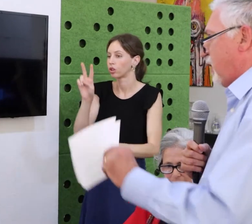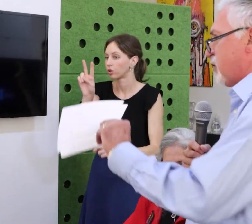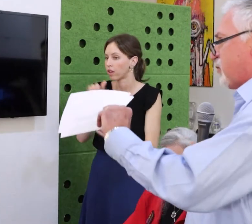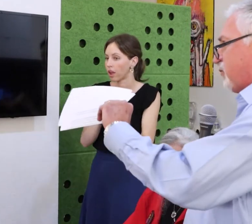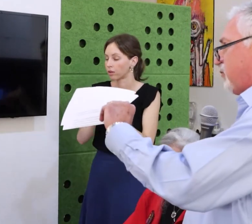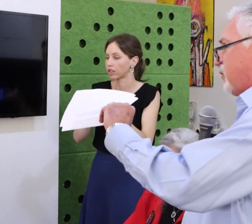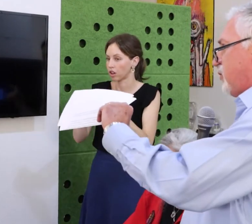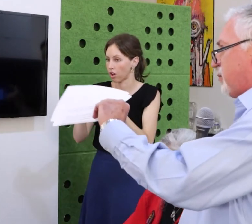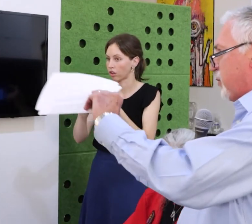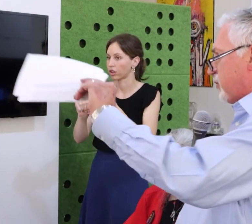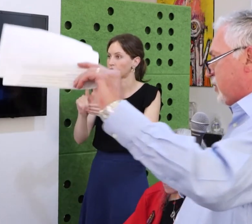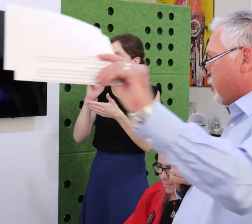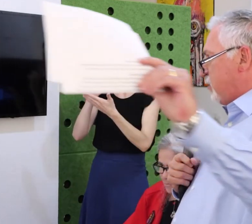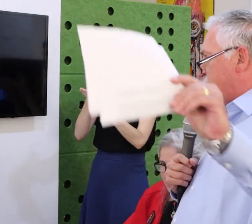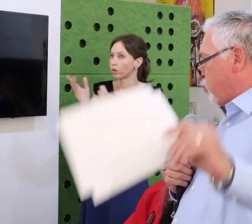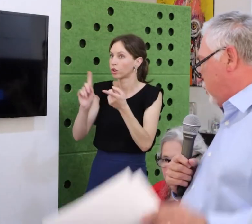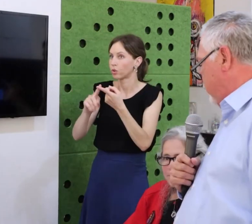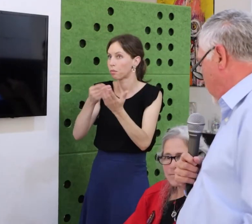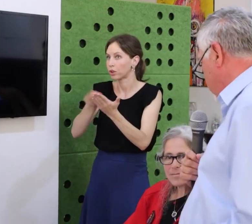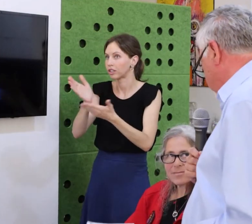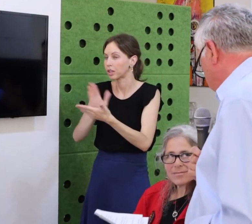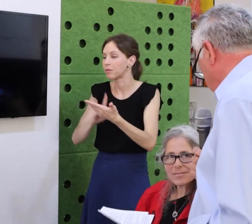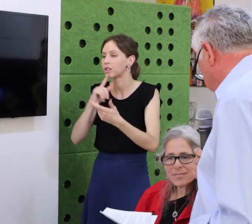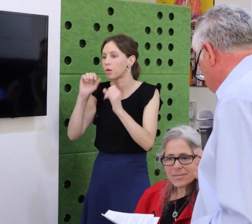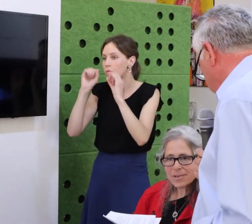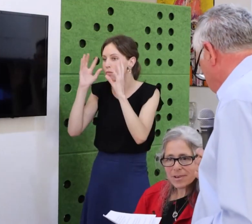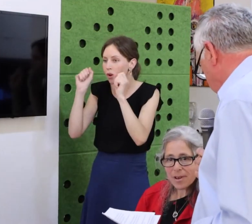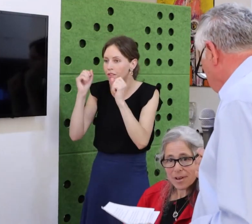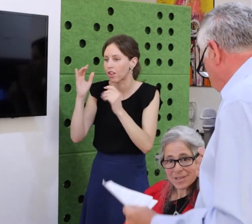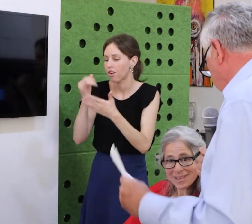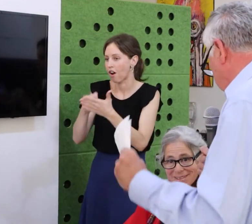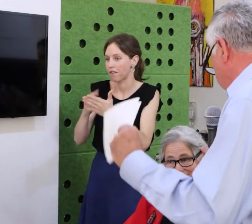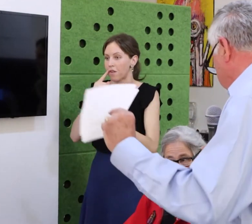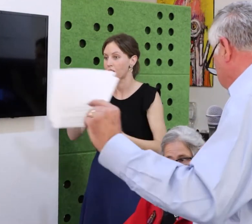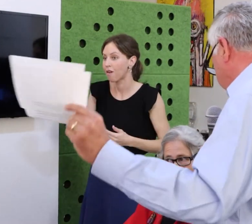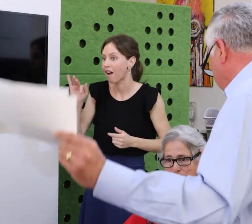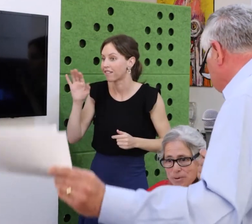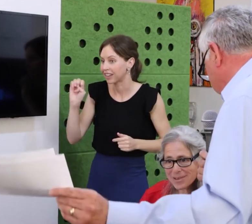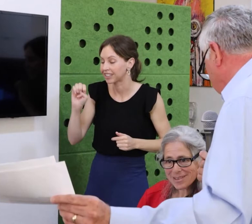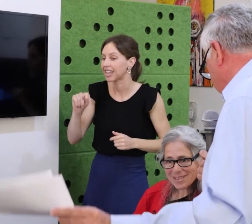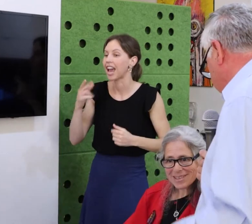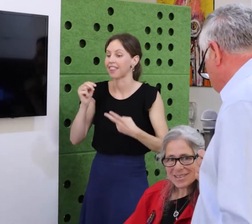But it was so genuine was so real that nobody said anything.